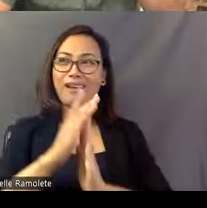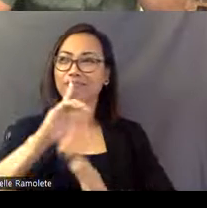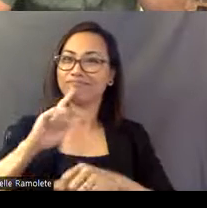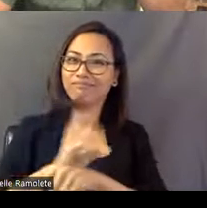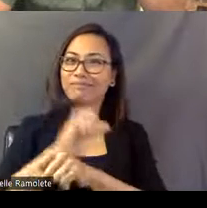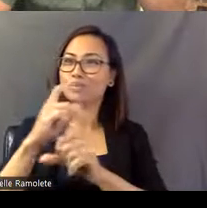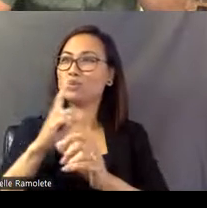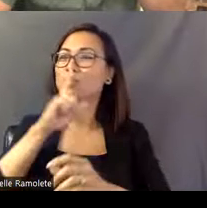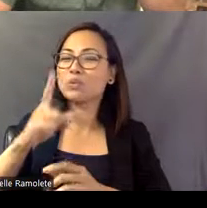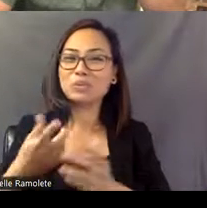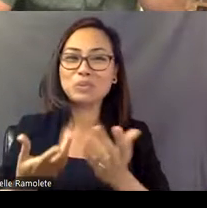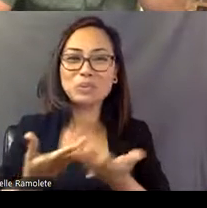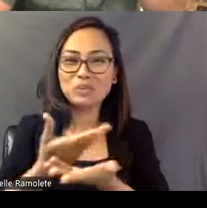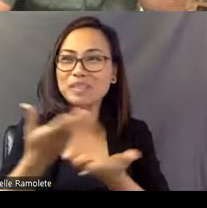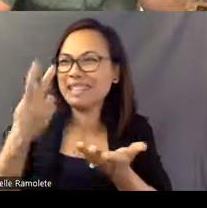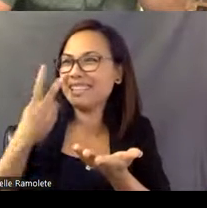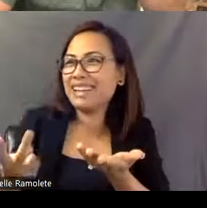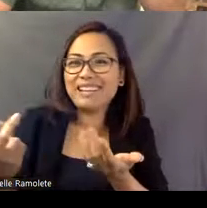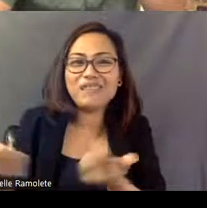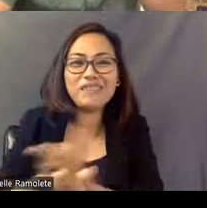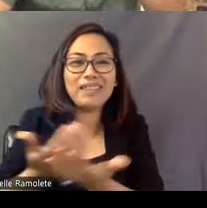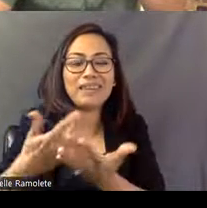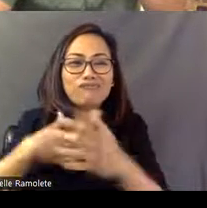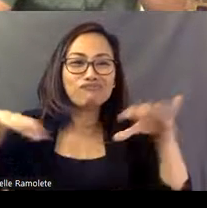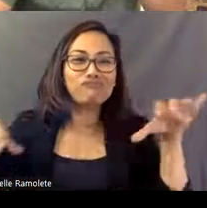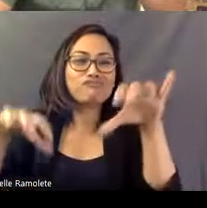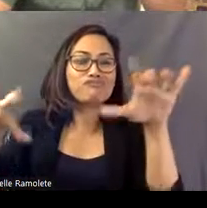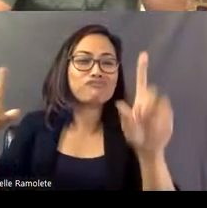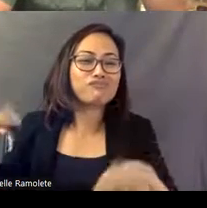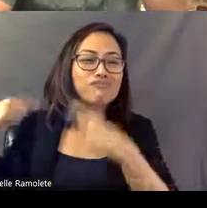I always had a hope that my dream would ring, and it's rung so true.